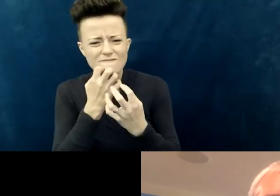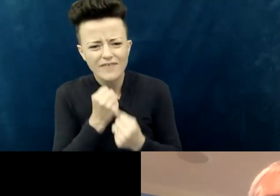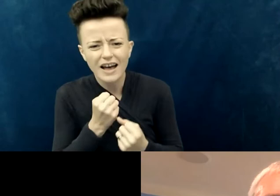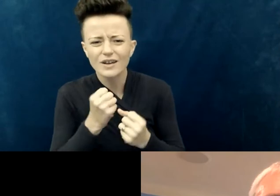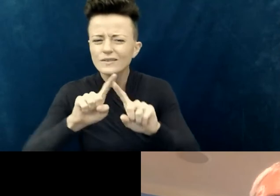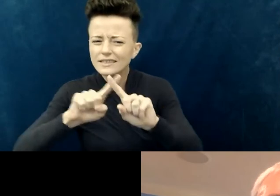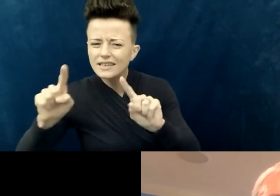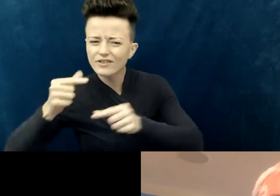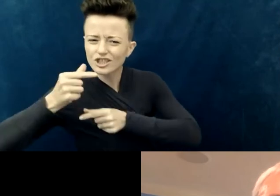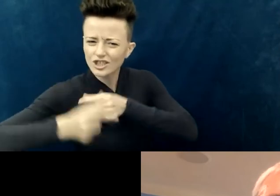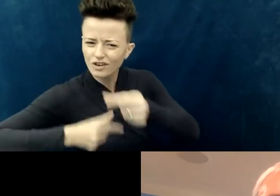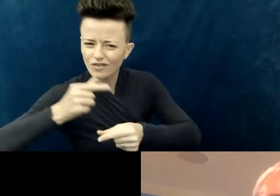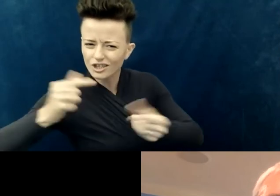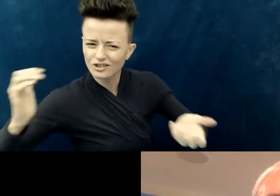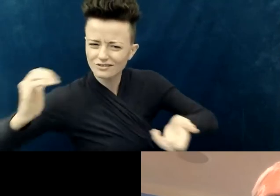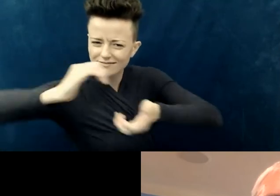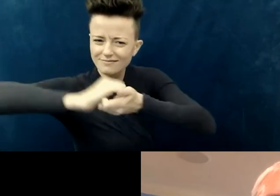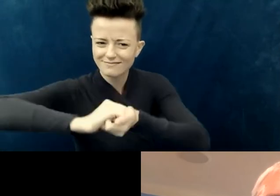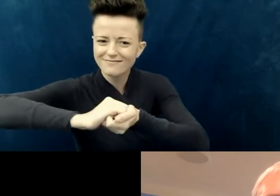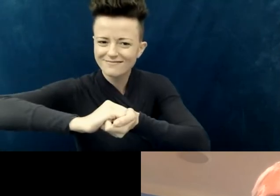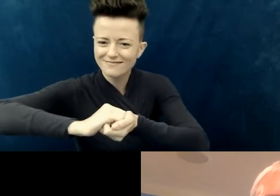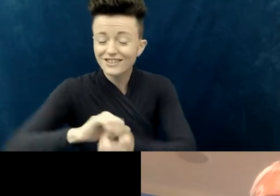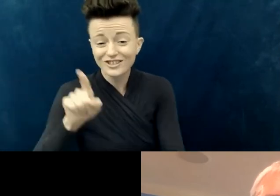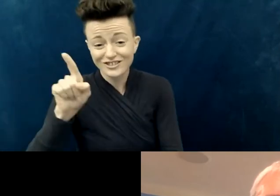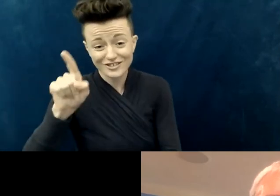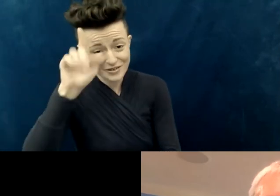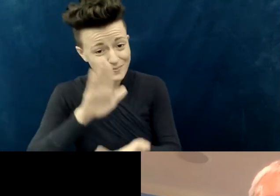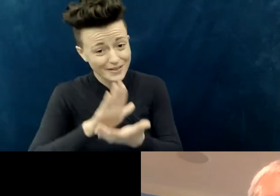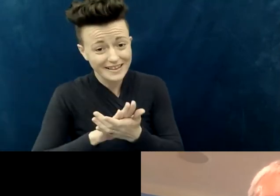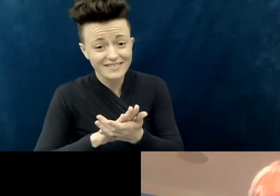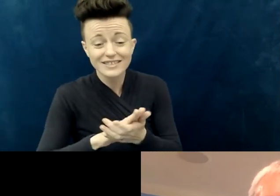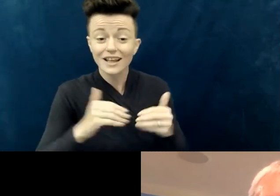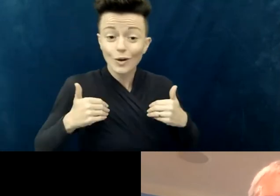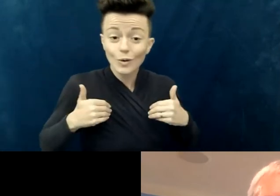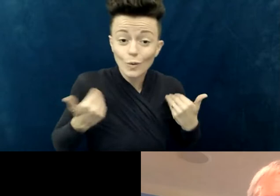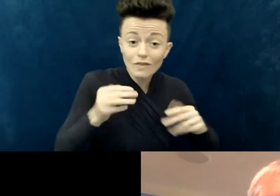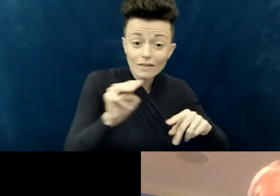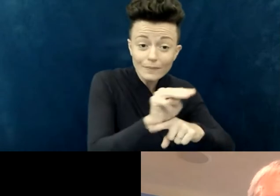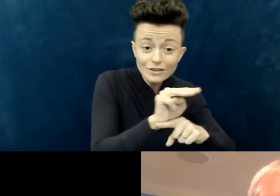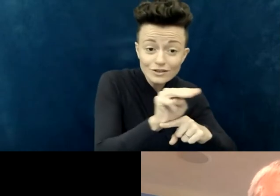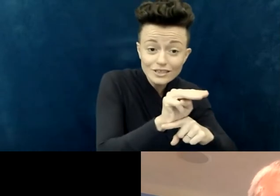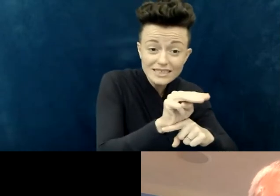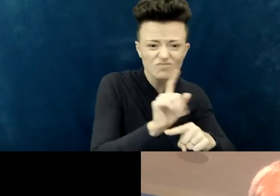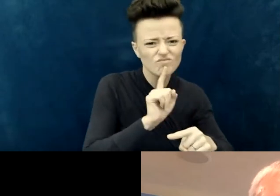She believes that youth ministry is the work of the whole church, not just the youth pastor.